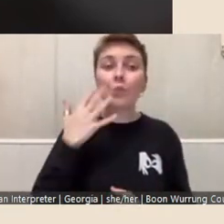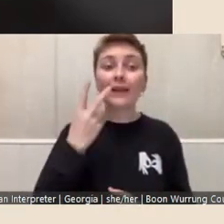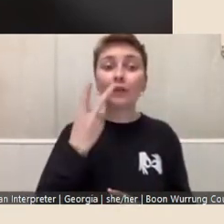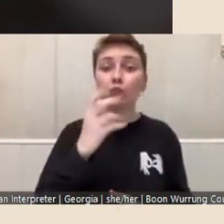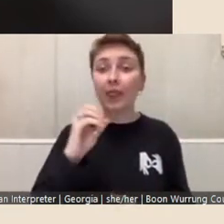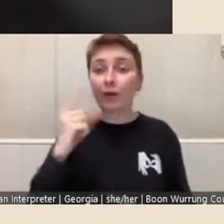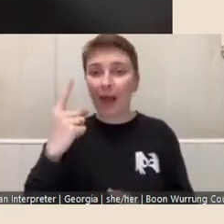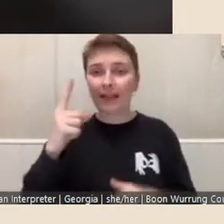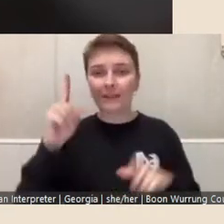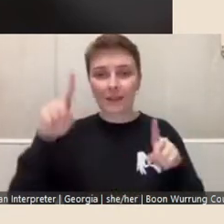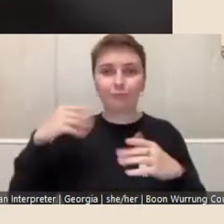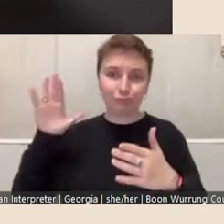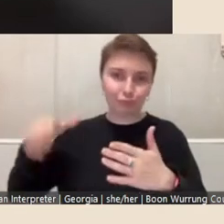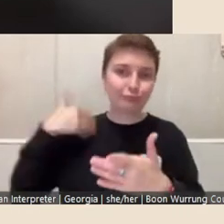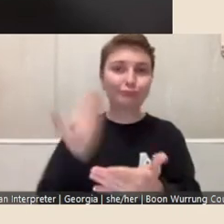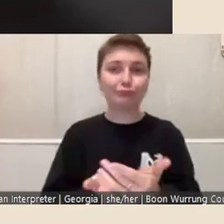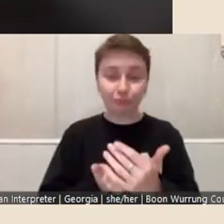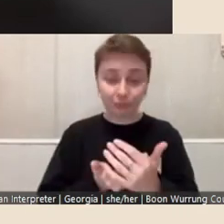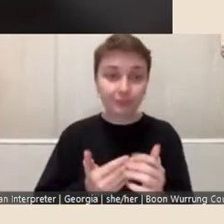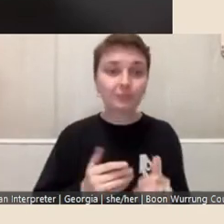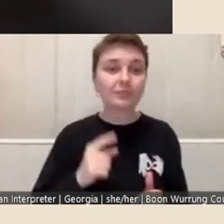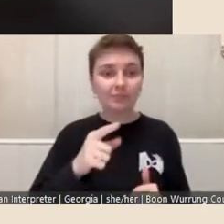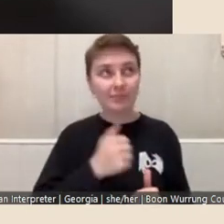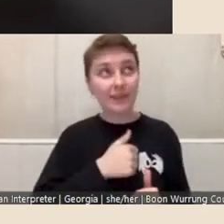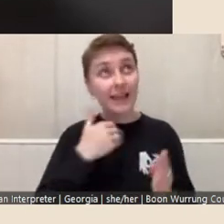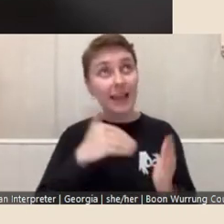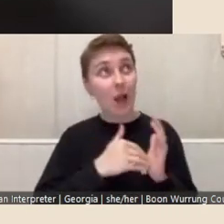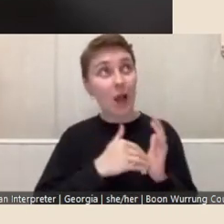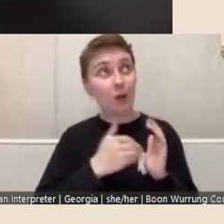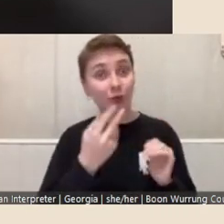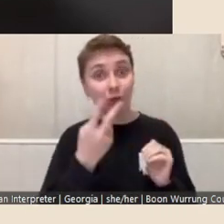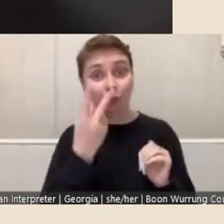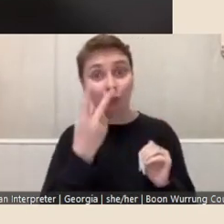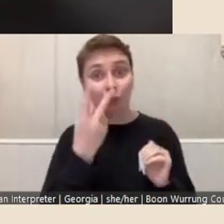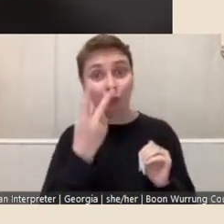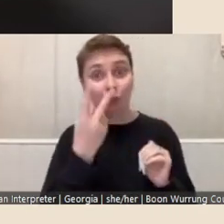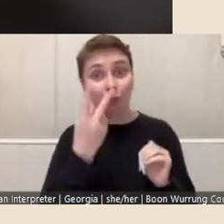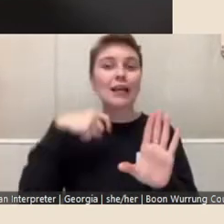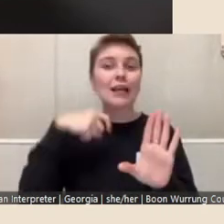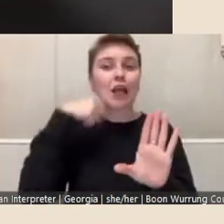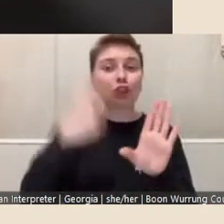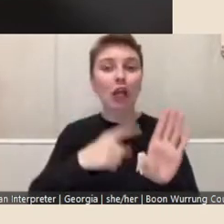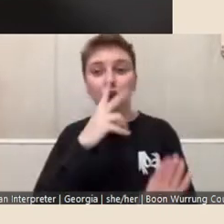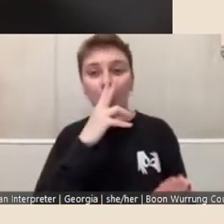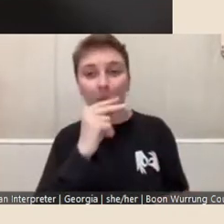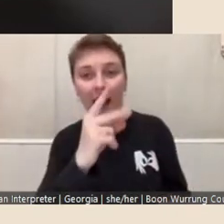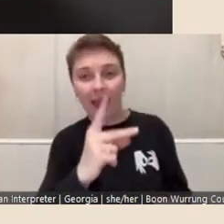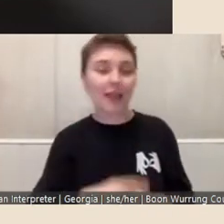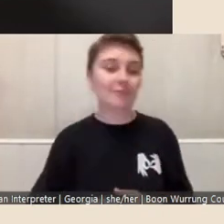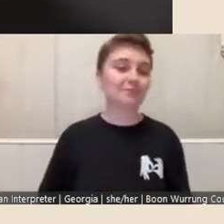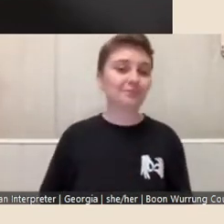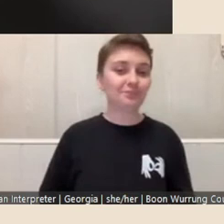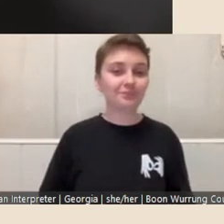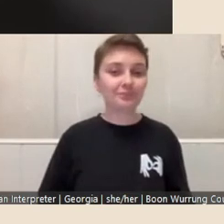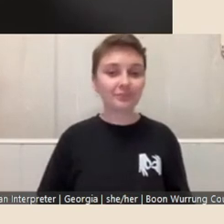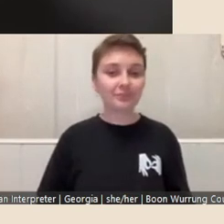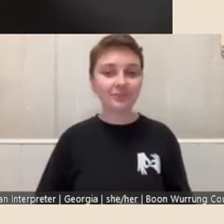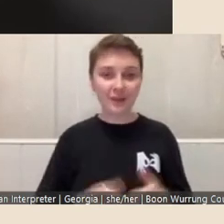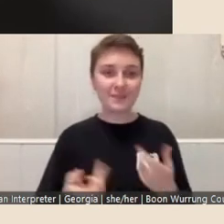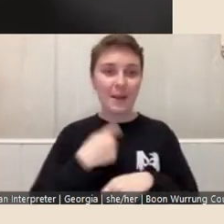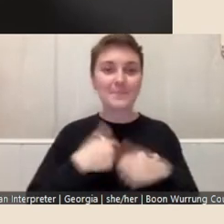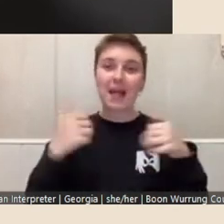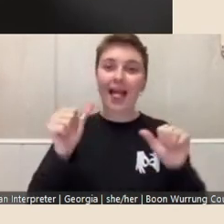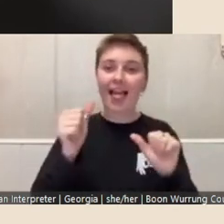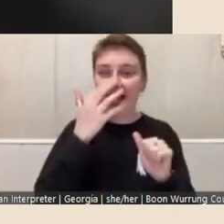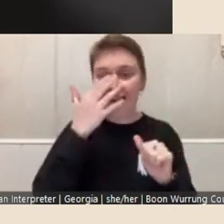so this is our 20th year, next year we turn 21, coming of age , so we were founded in 2001